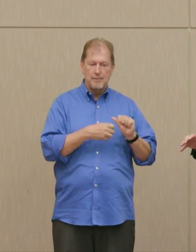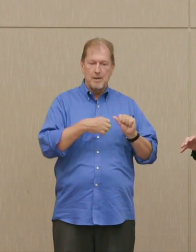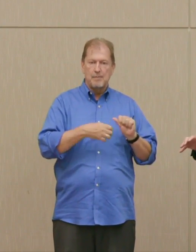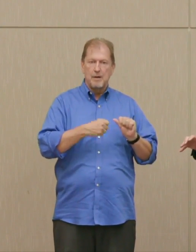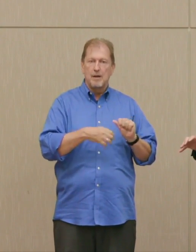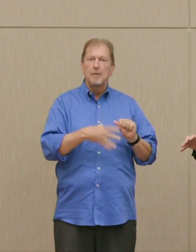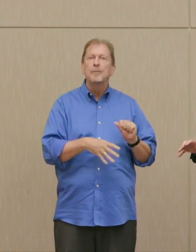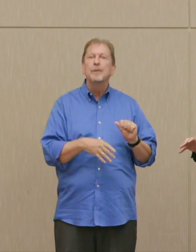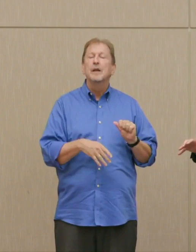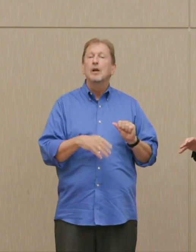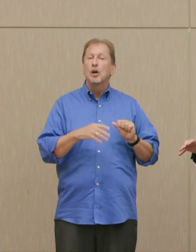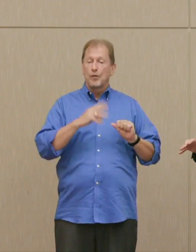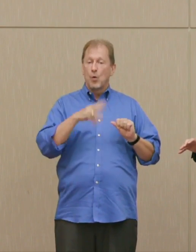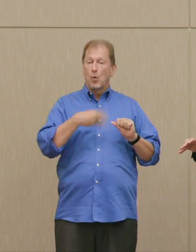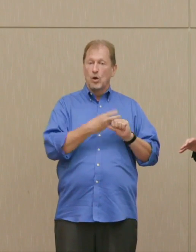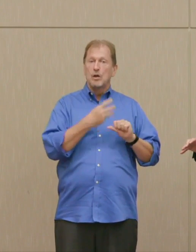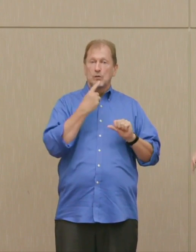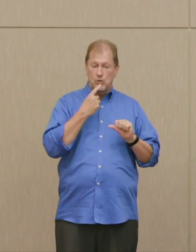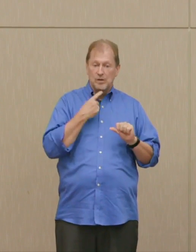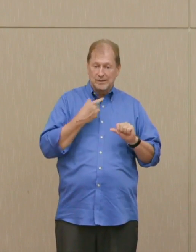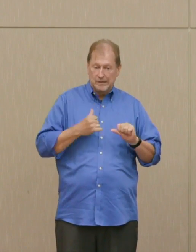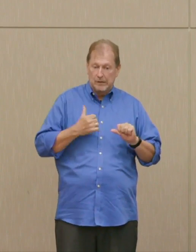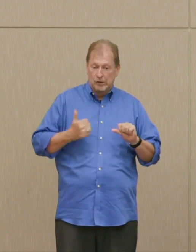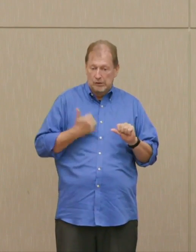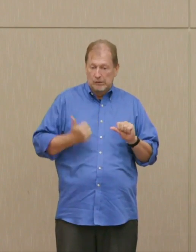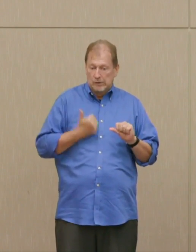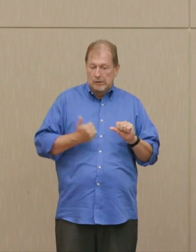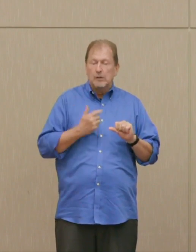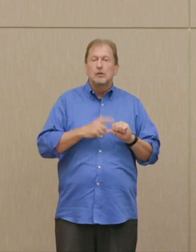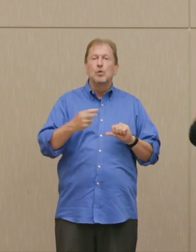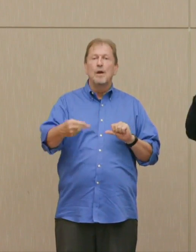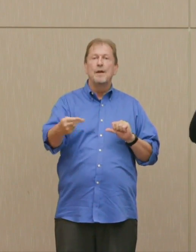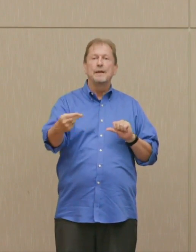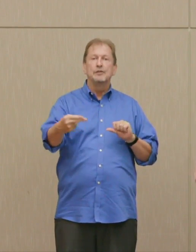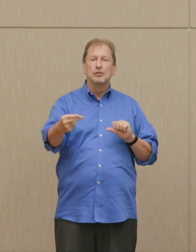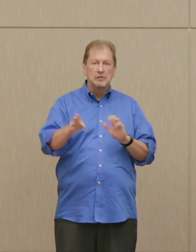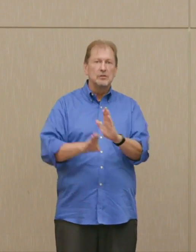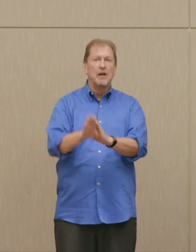have a race in H-bombs. Truman didn't know that at that point. It never got to him at that time.